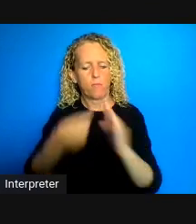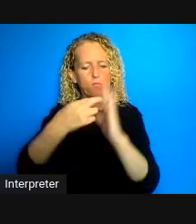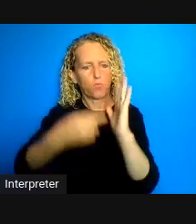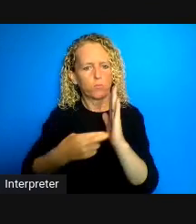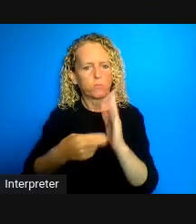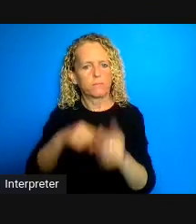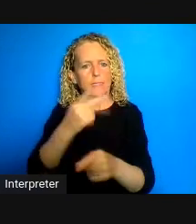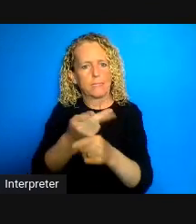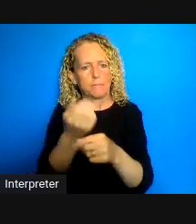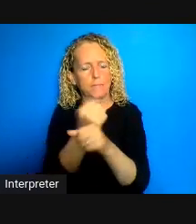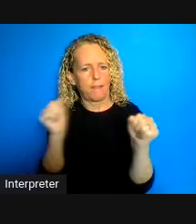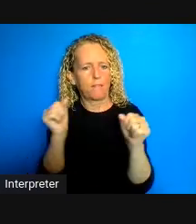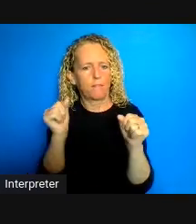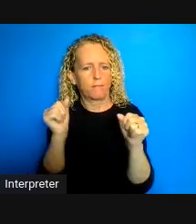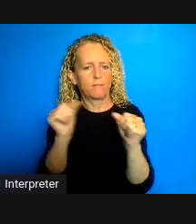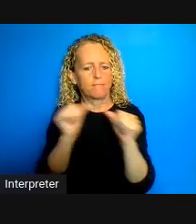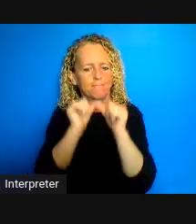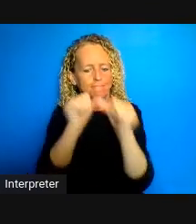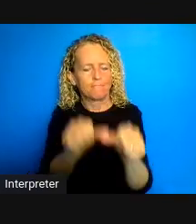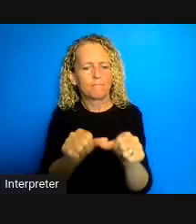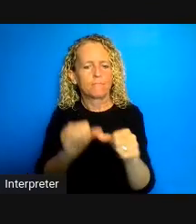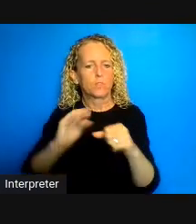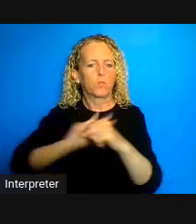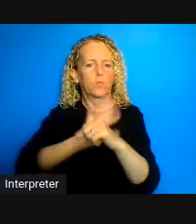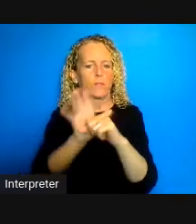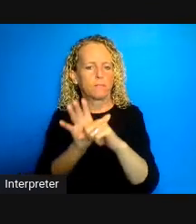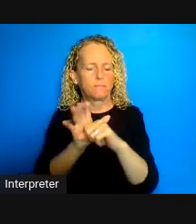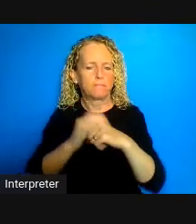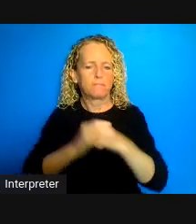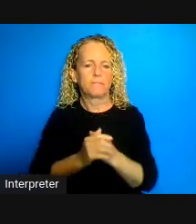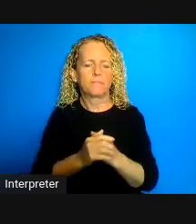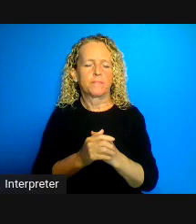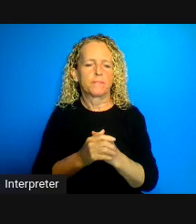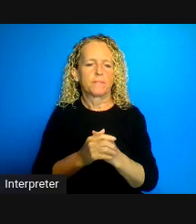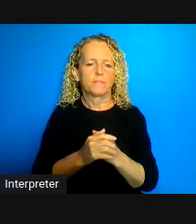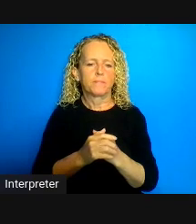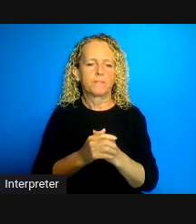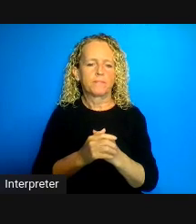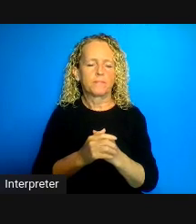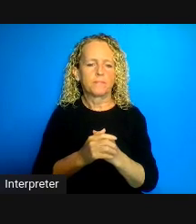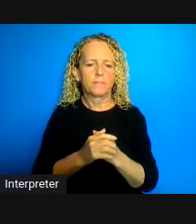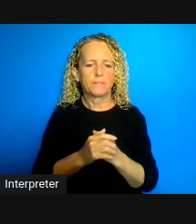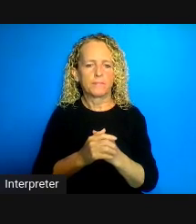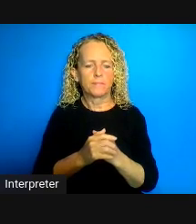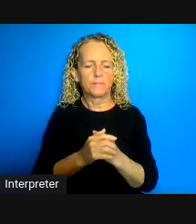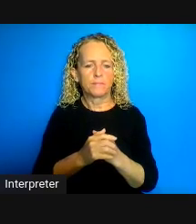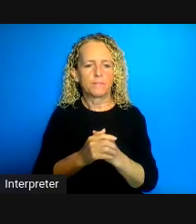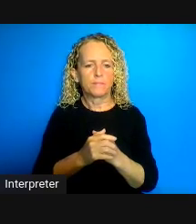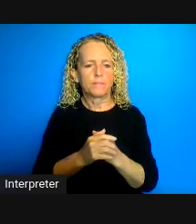COVID-19 protocols as well as often disproportionate rates of health